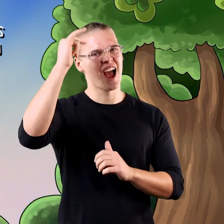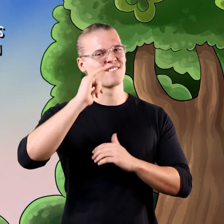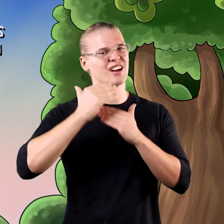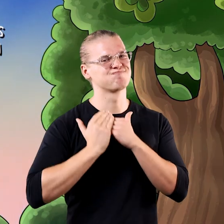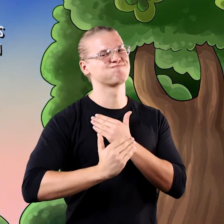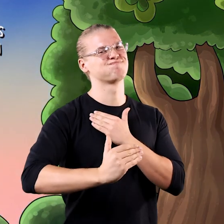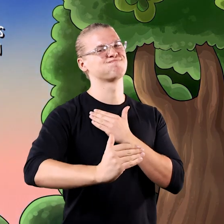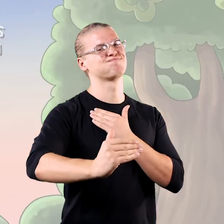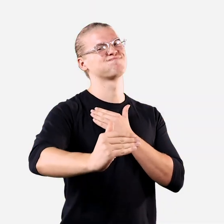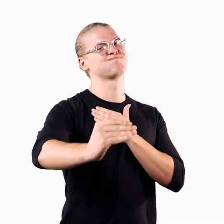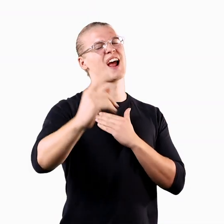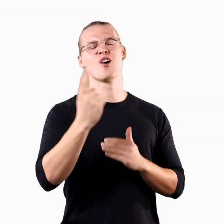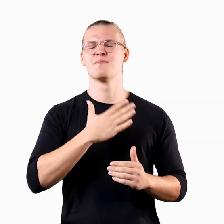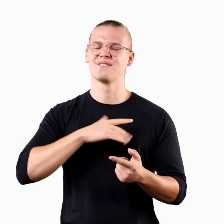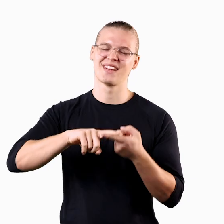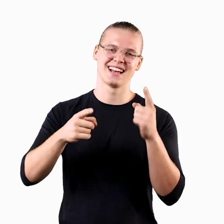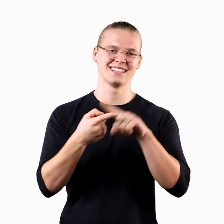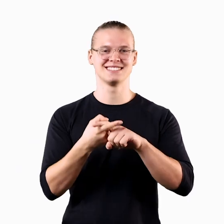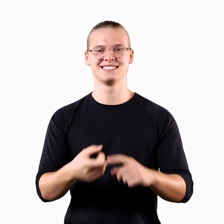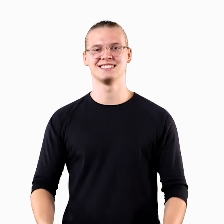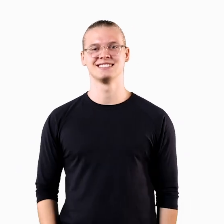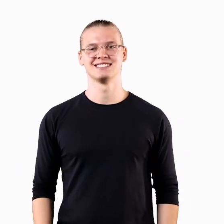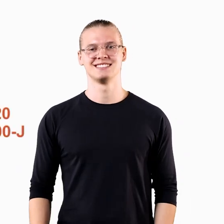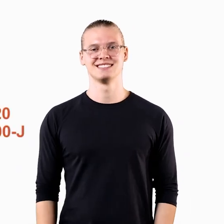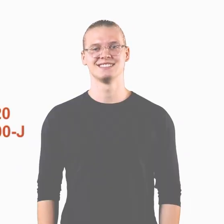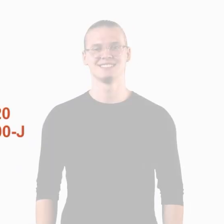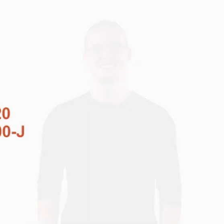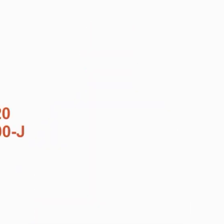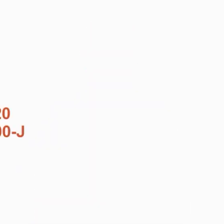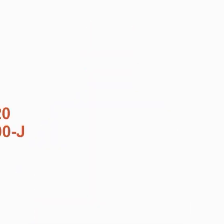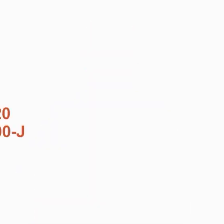How when we're together One moment's like forever You'll always be my friend.